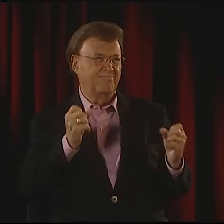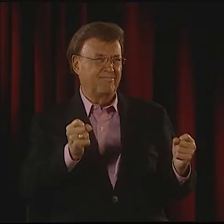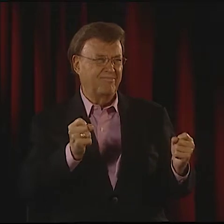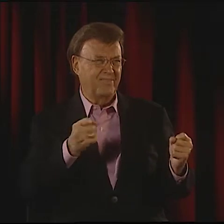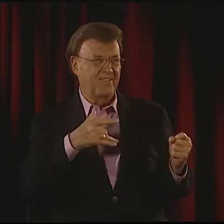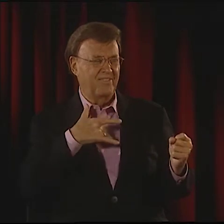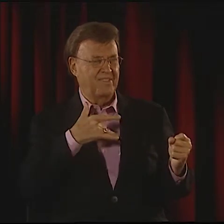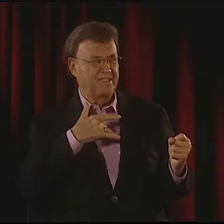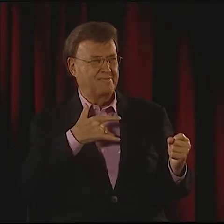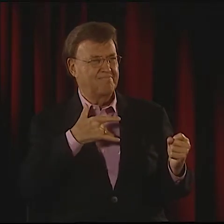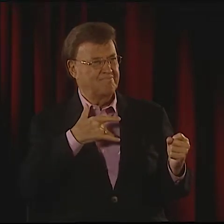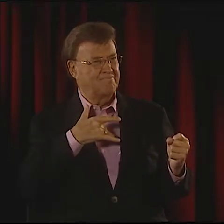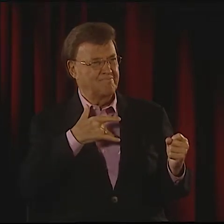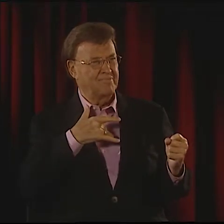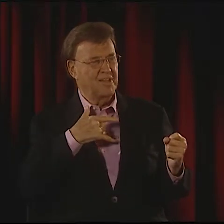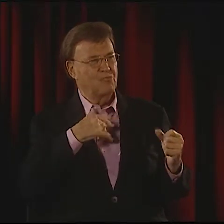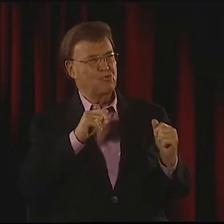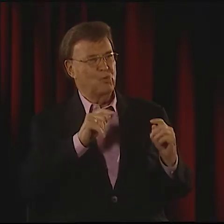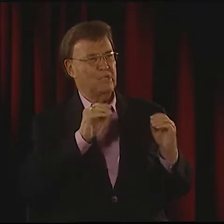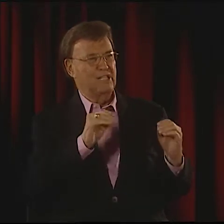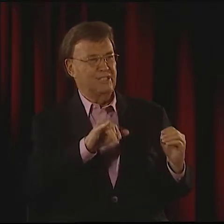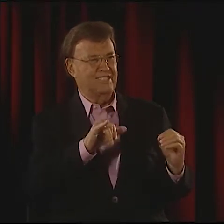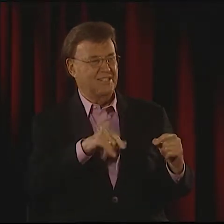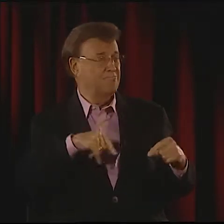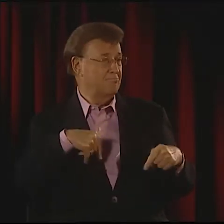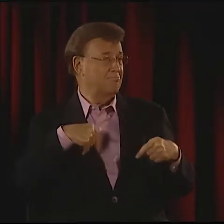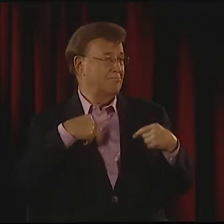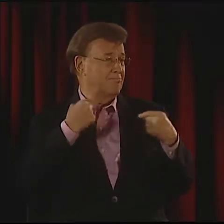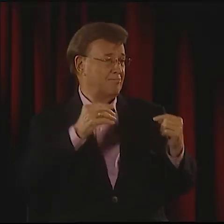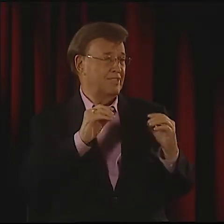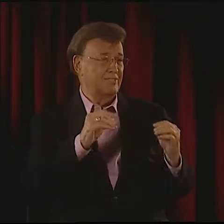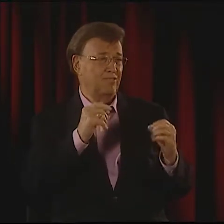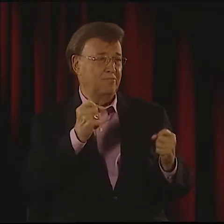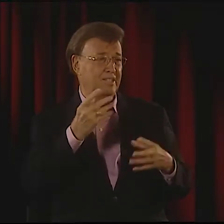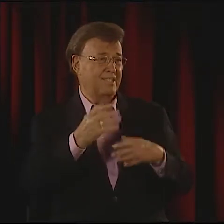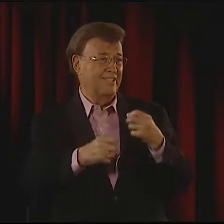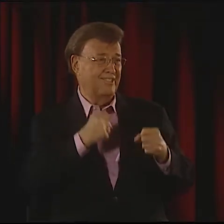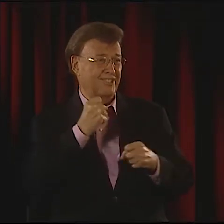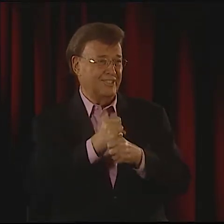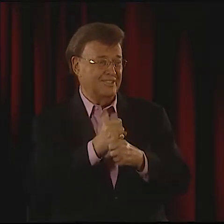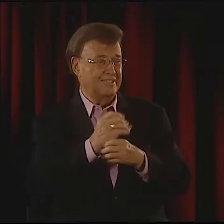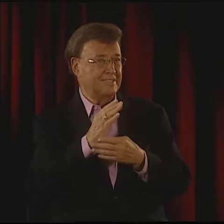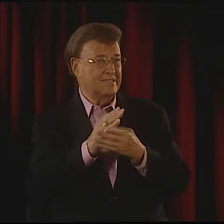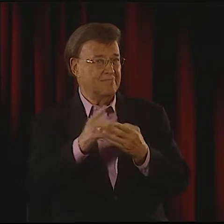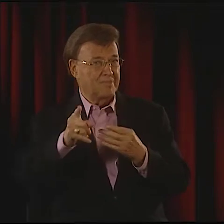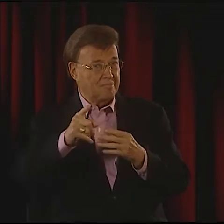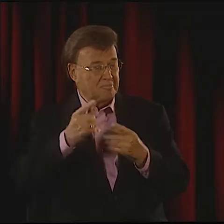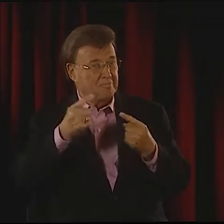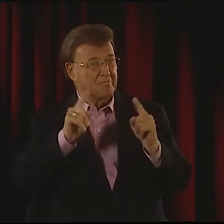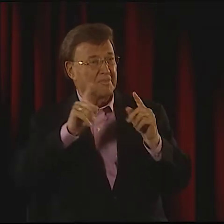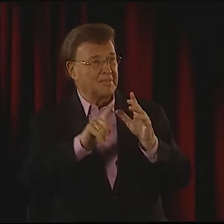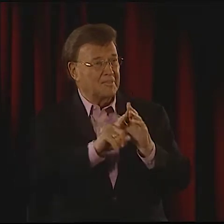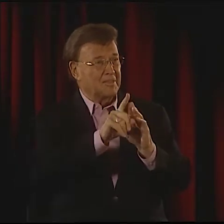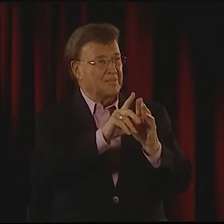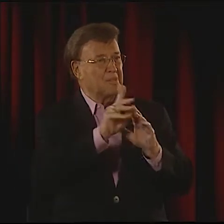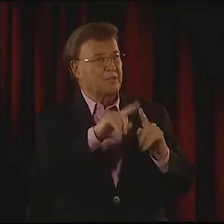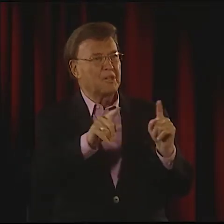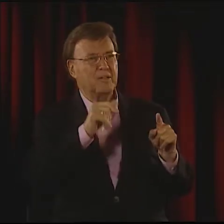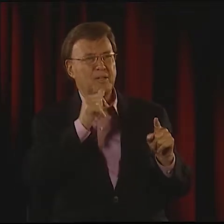IT IS VERY MUCH PART OF OUR LANGUAGE, ANYWAY. IT IS A DEAF WAY OF SIGNING. IT IS REALLY EMBEDDED WITHIN IT,